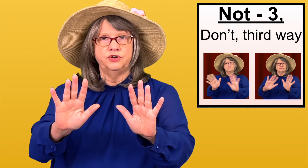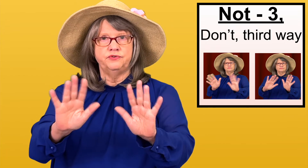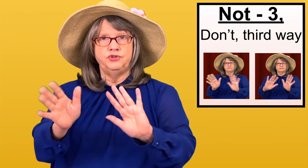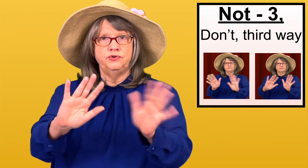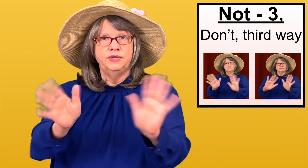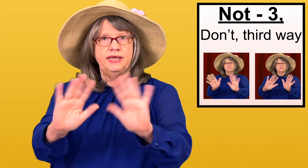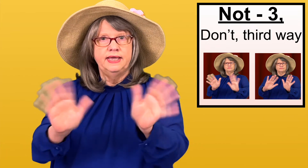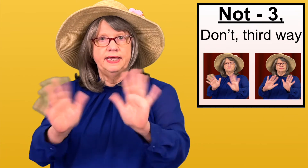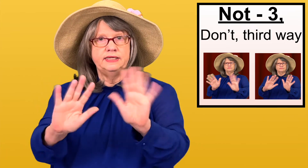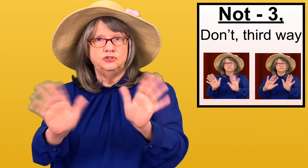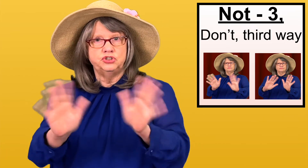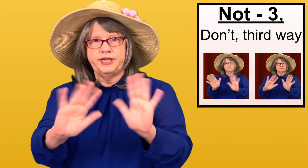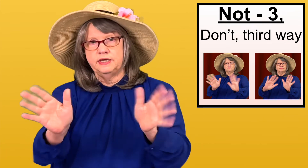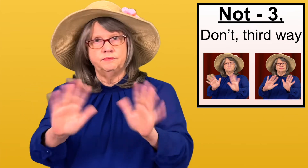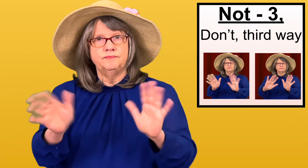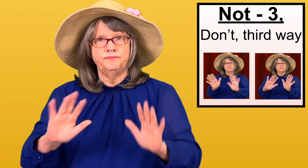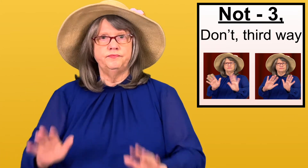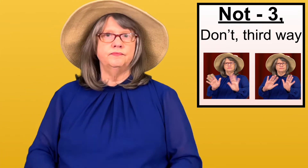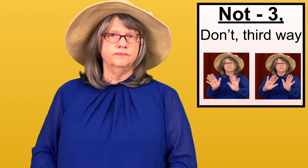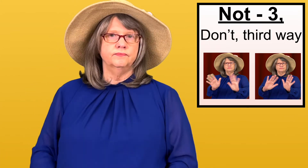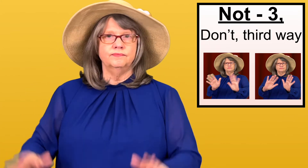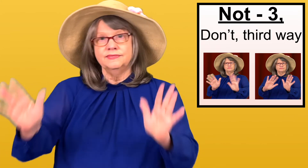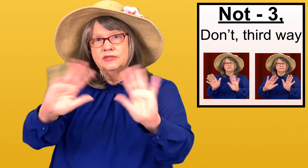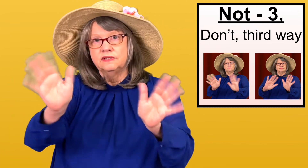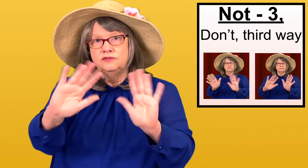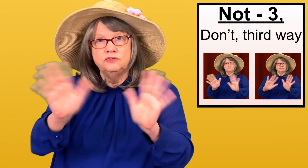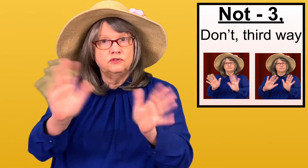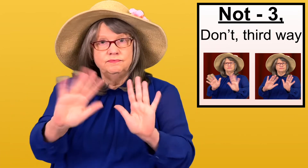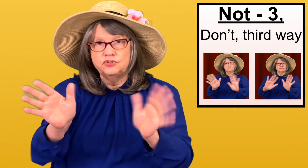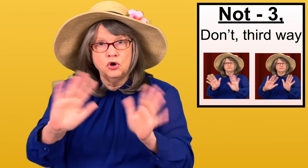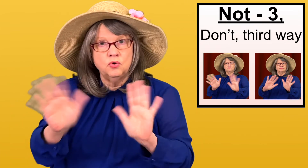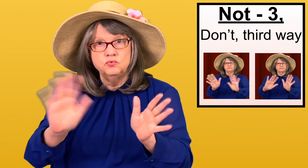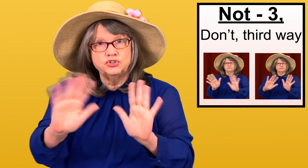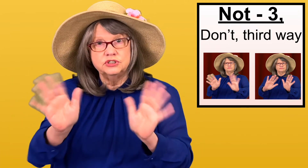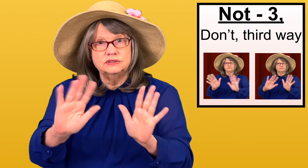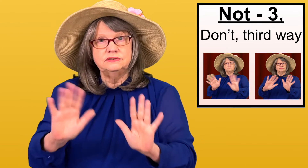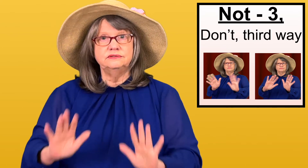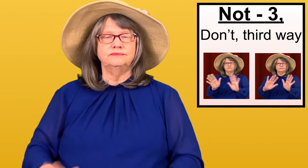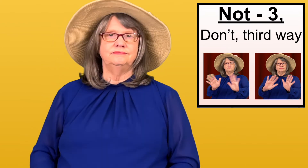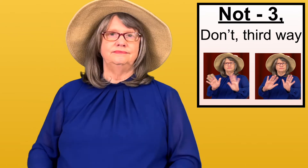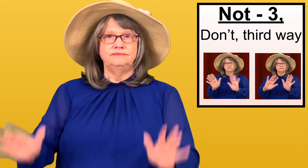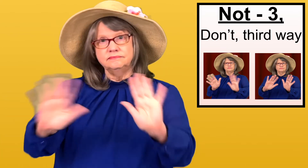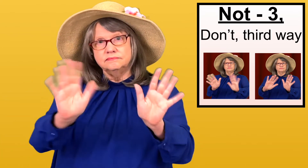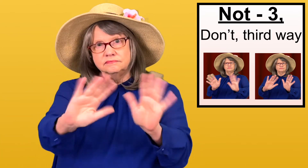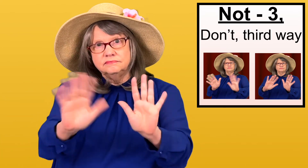of you. And you shake them. DON'T.